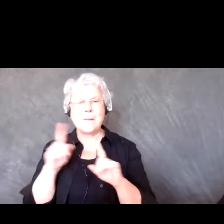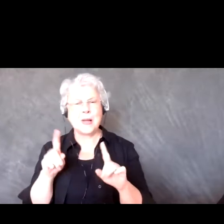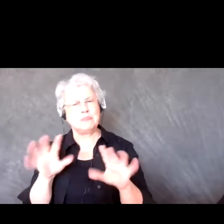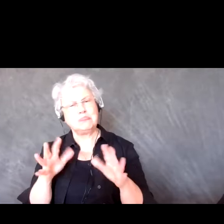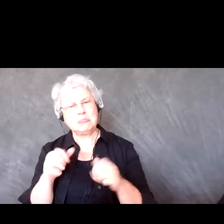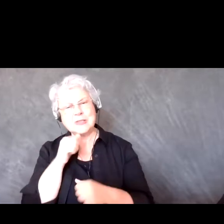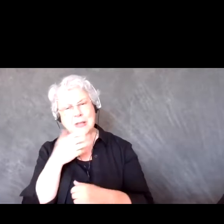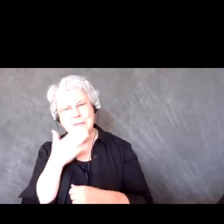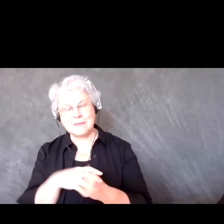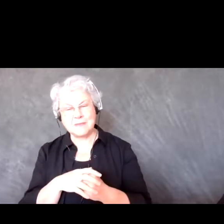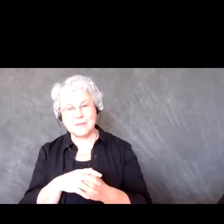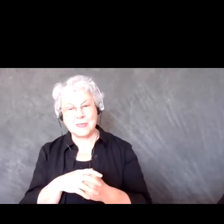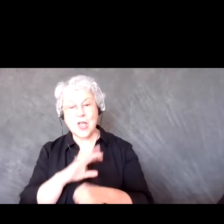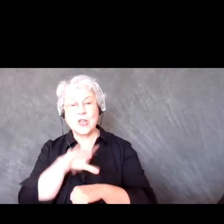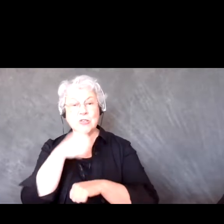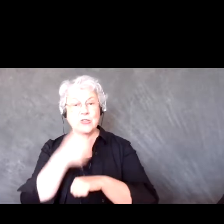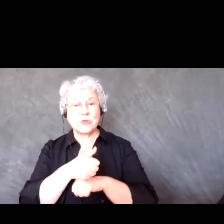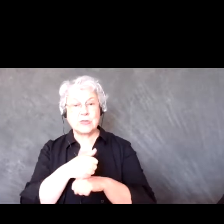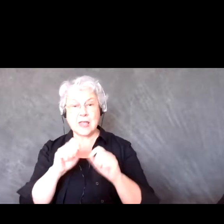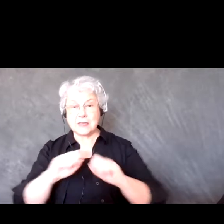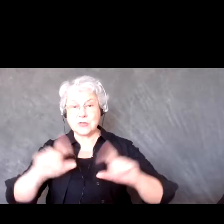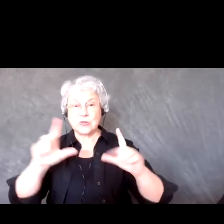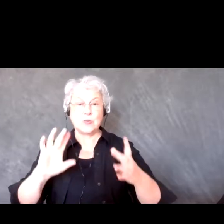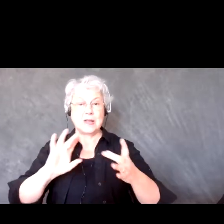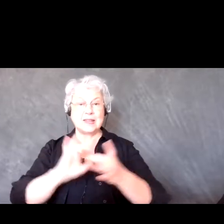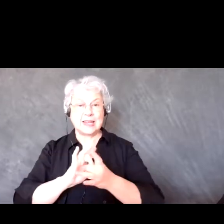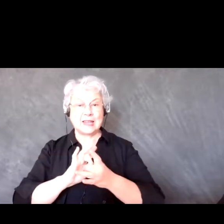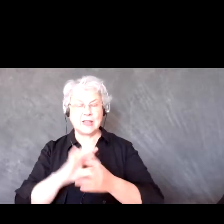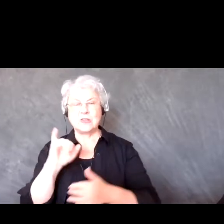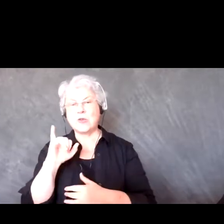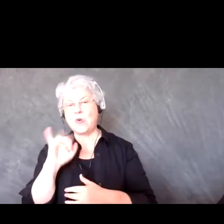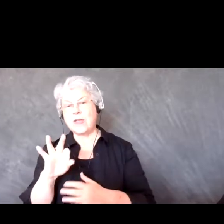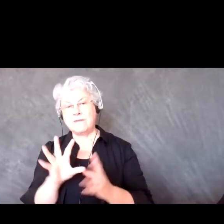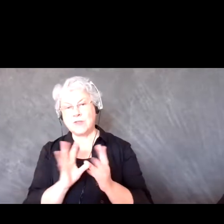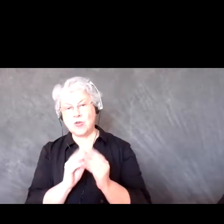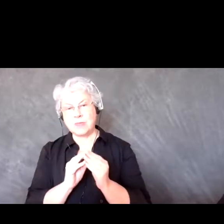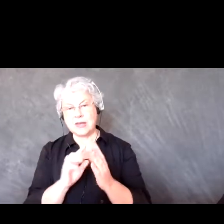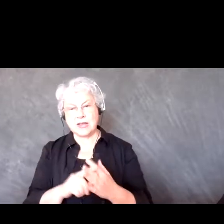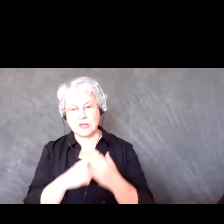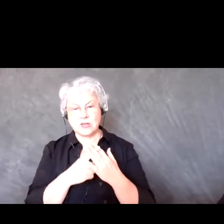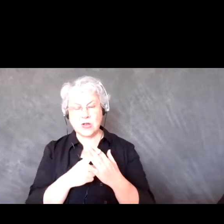Setting the Zoom links, say if you're doing a session for someone in Alberta, you know when